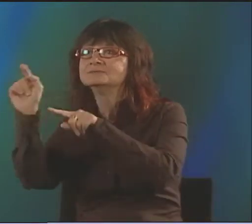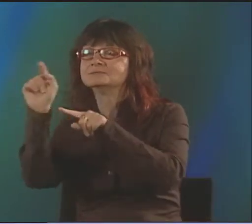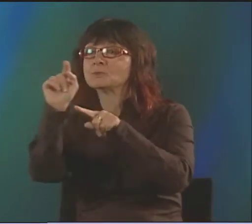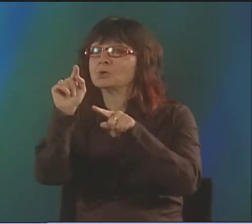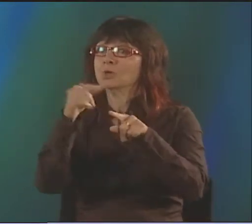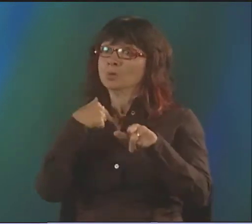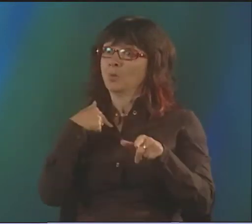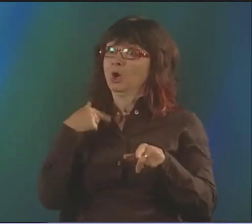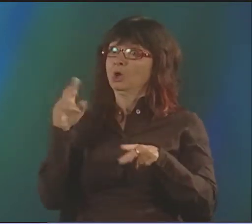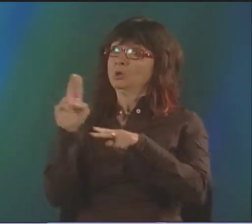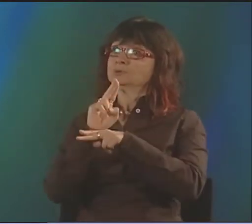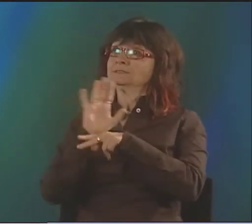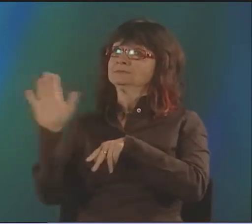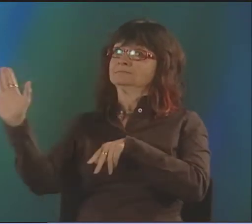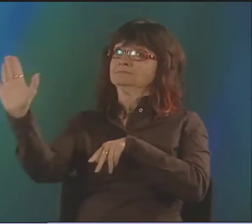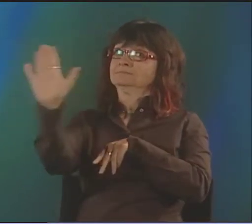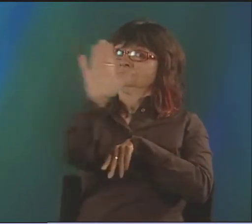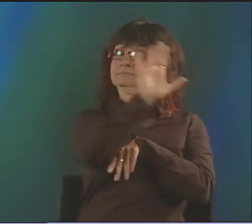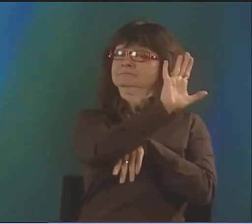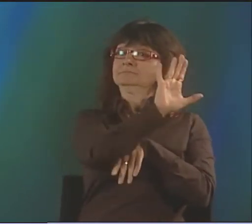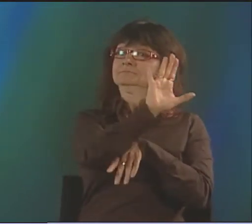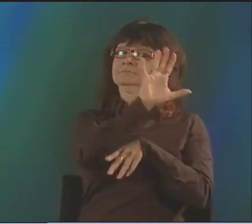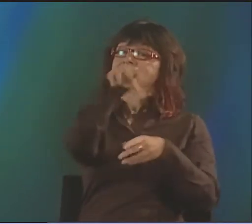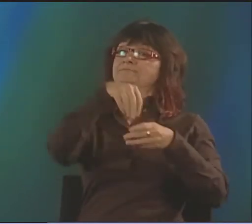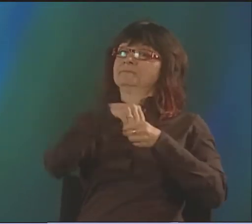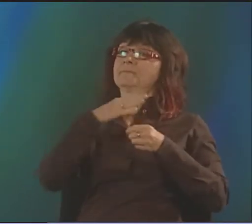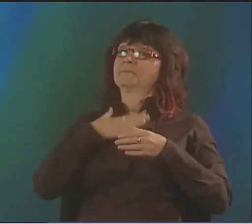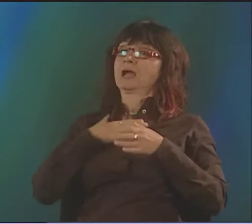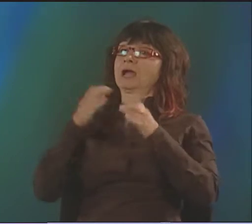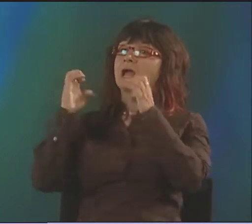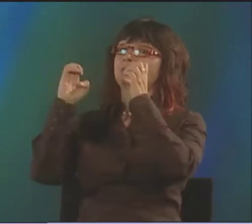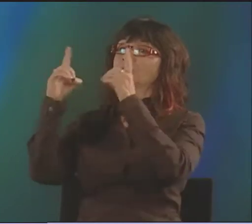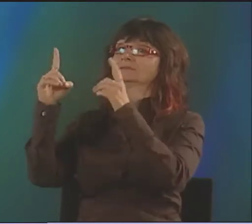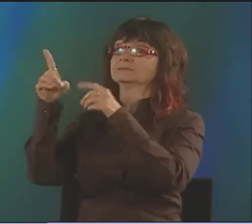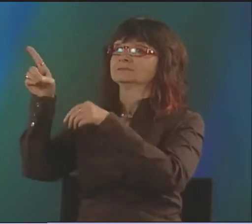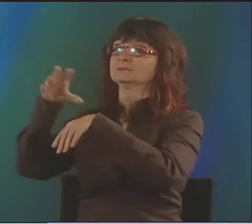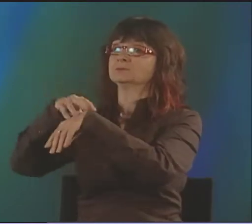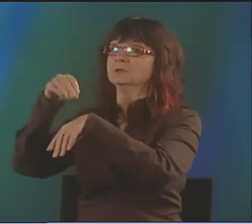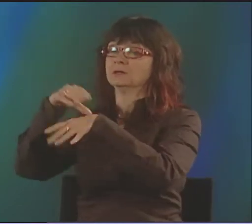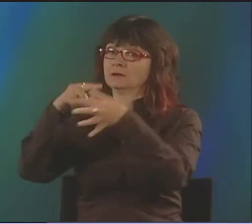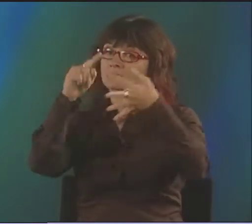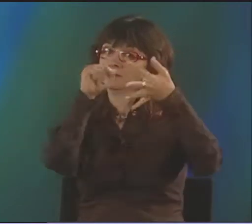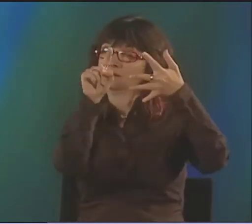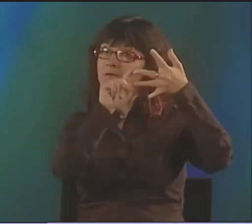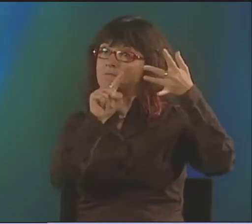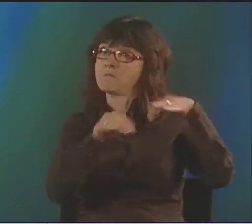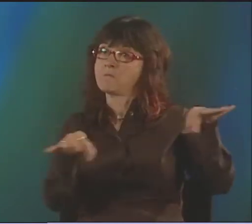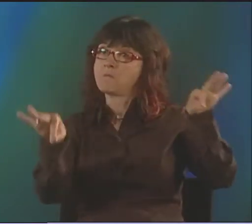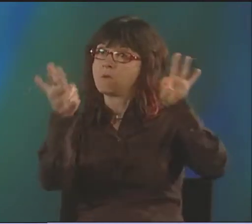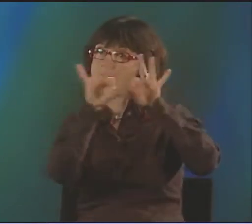IN THE U.S. AND SOMETHING GOING ON AT THE SAME TIME IN SOUTH AMERICA AND BE ABLE TO SWITCH FROM DIFFERENT LOCATIONS JUST IN HIS BODY.